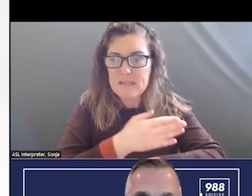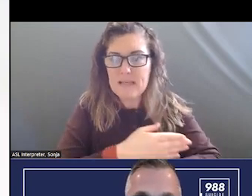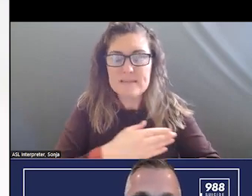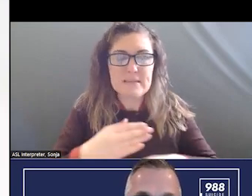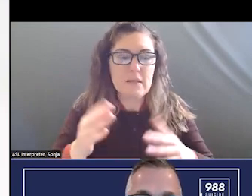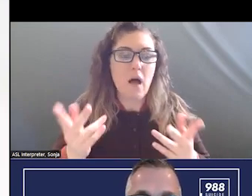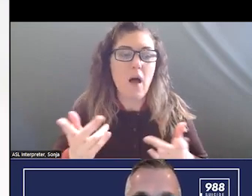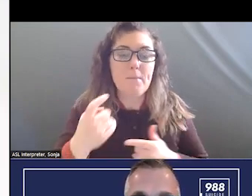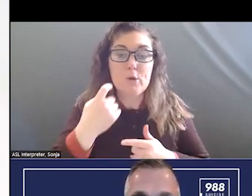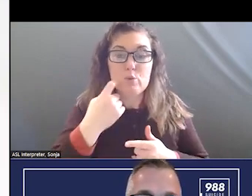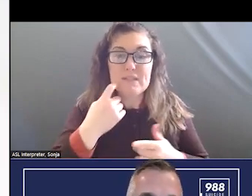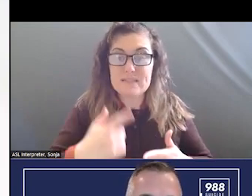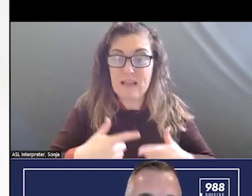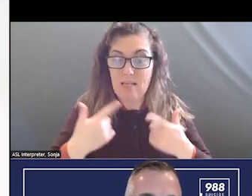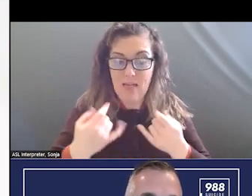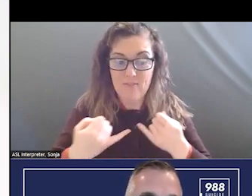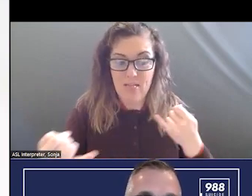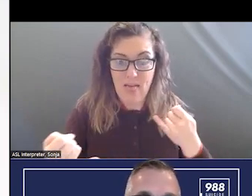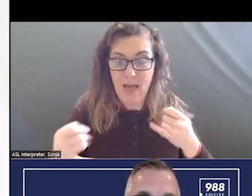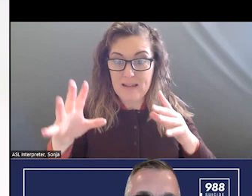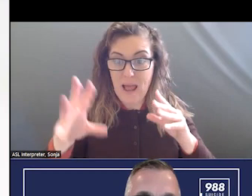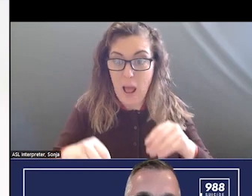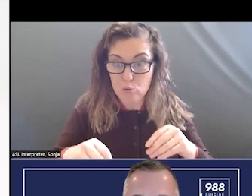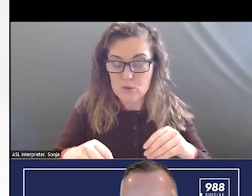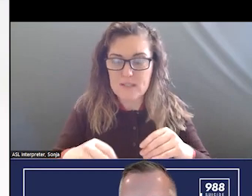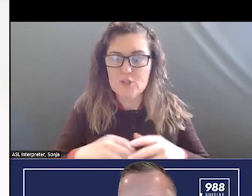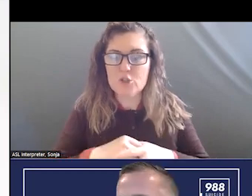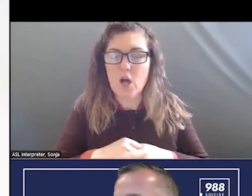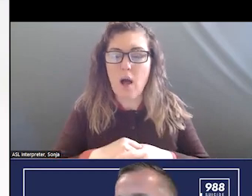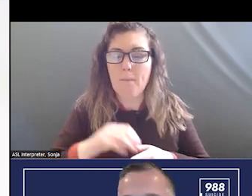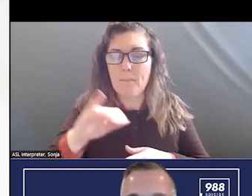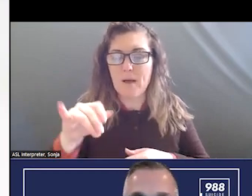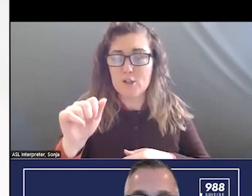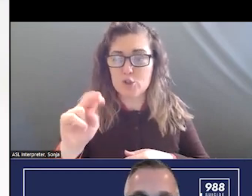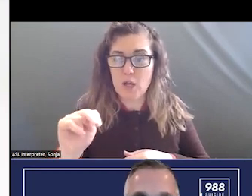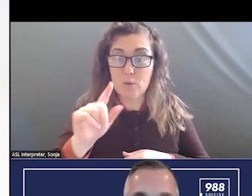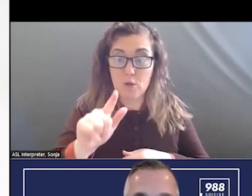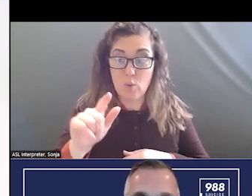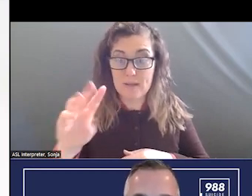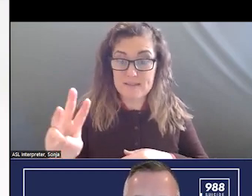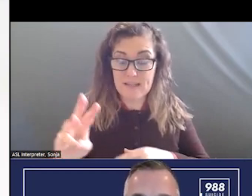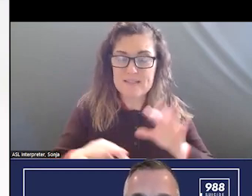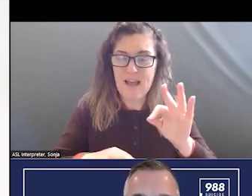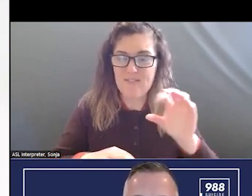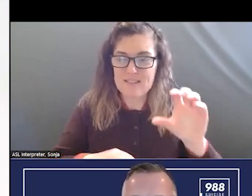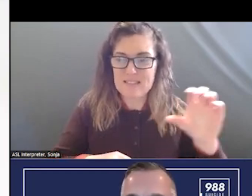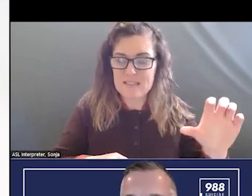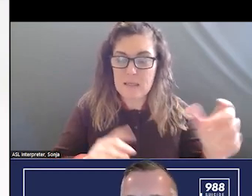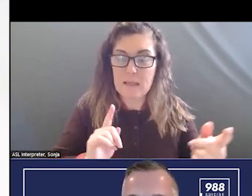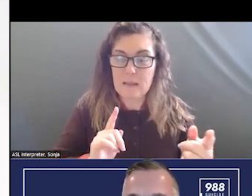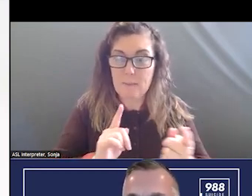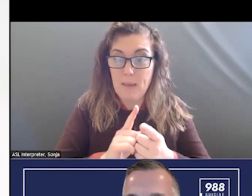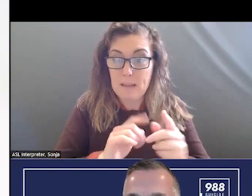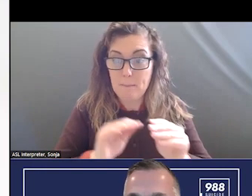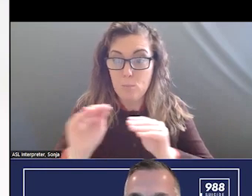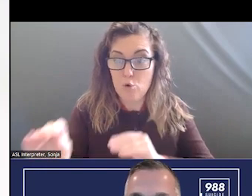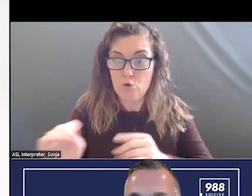THE RECENT LIFELINE OUTING. ON JANUARY 26TH, THE FCC MET TO